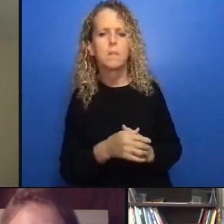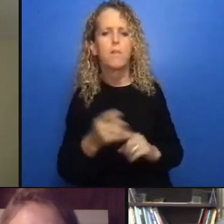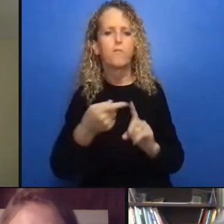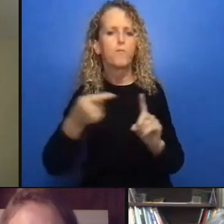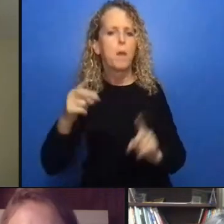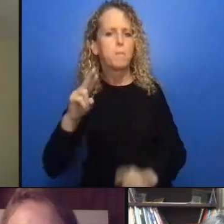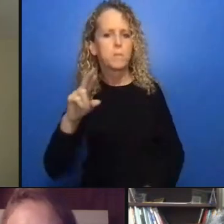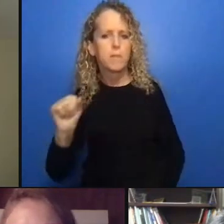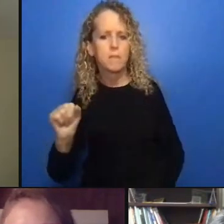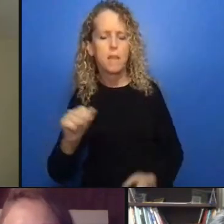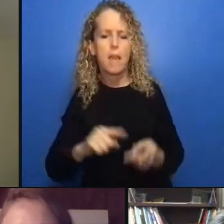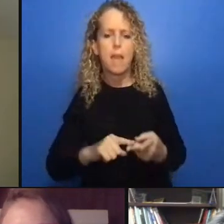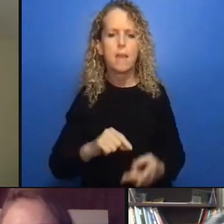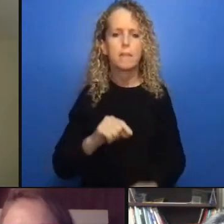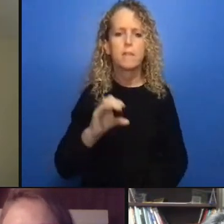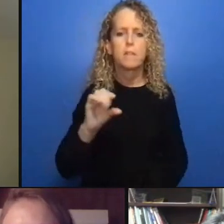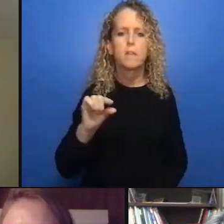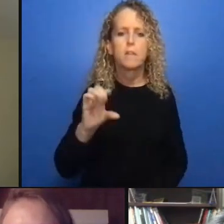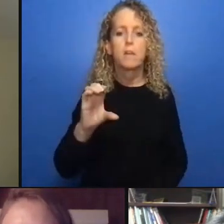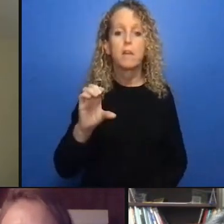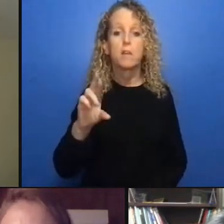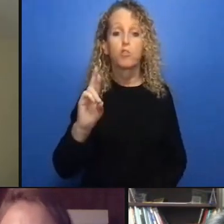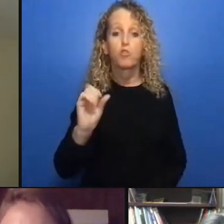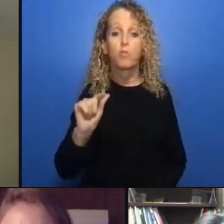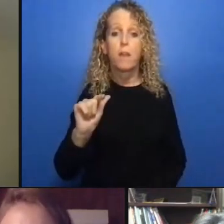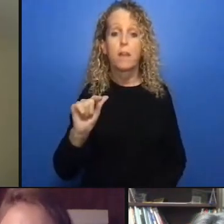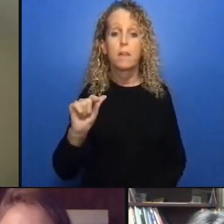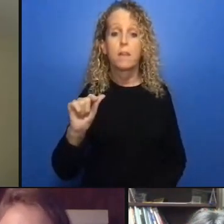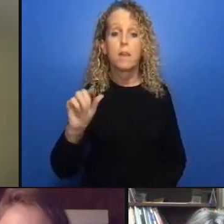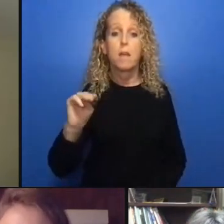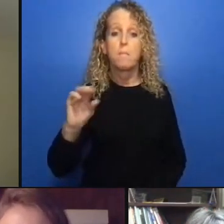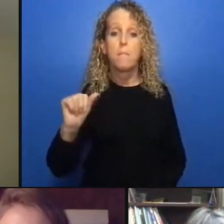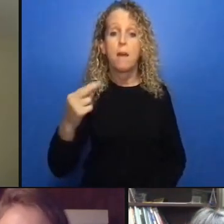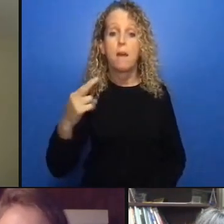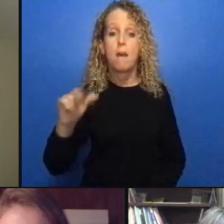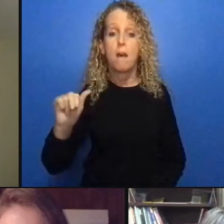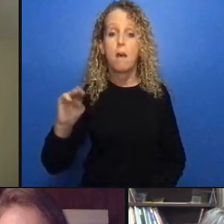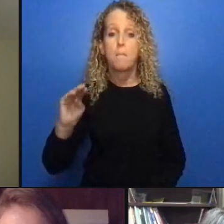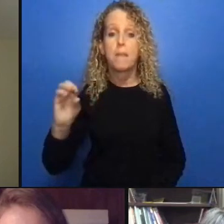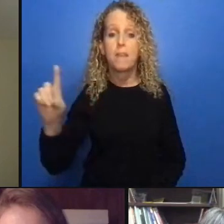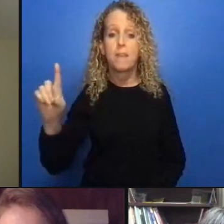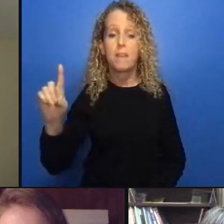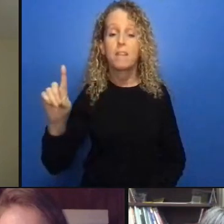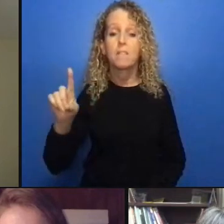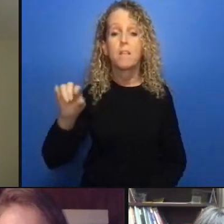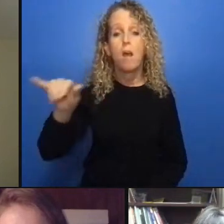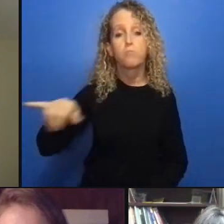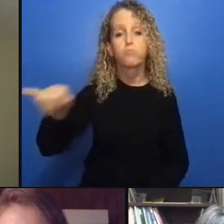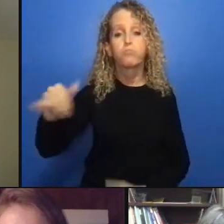the conditions the pandemic has been considered somewhat regularly in bail decisions by judges so